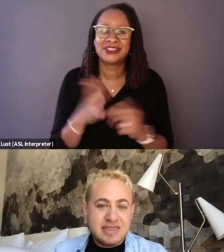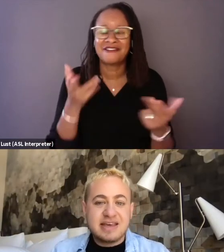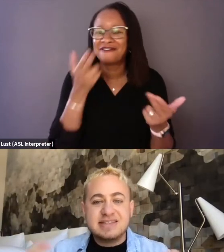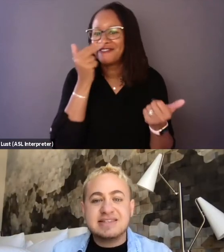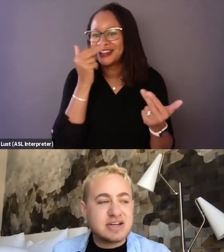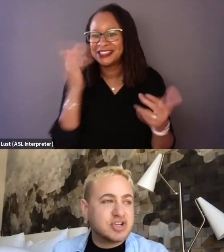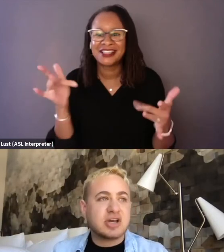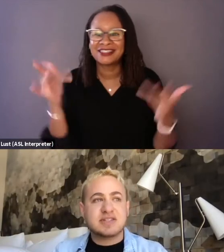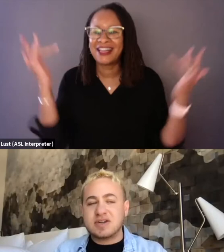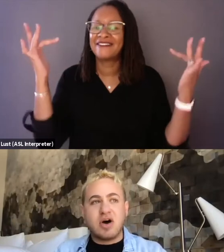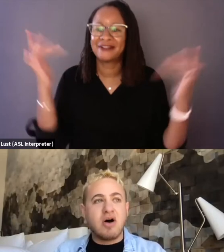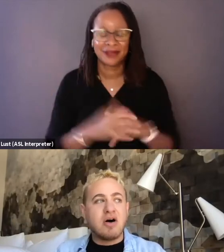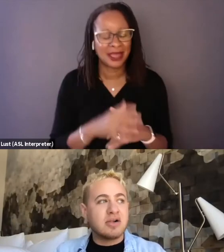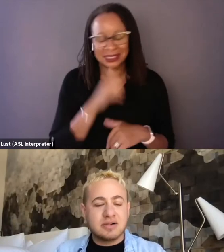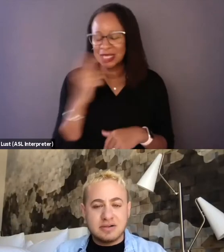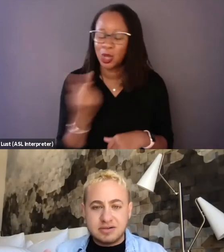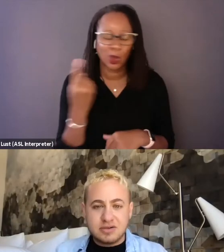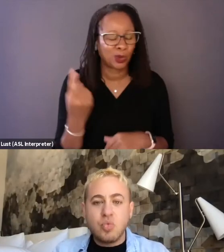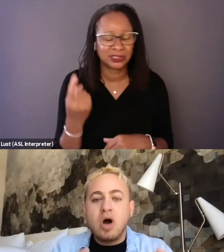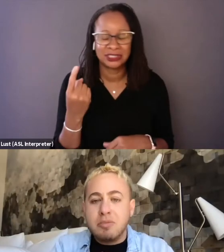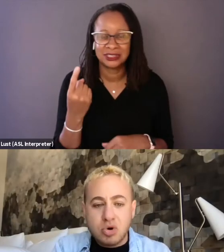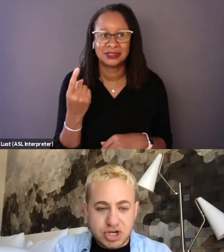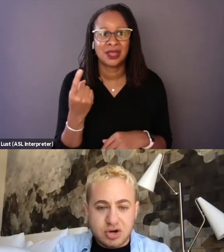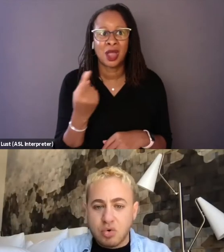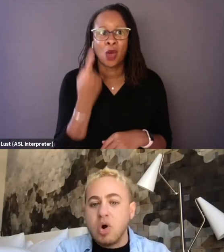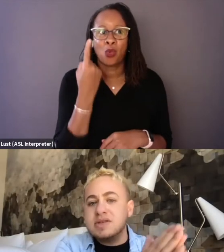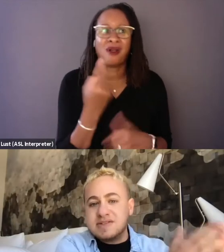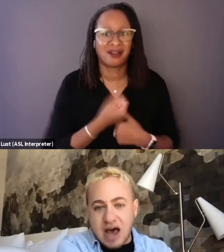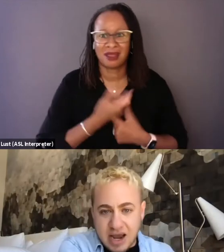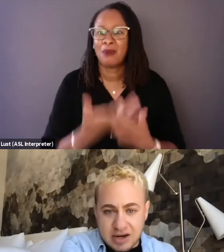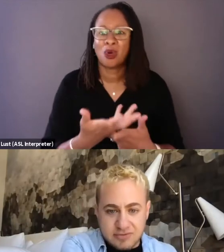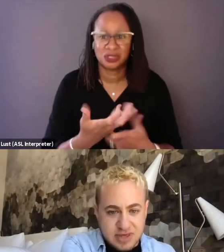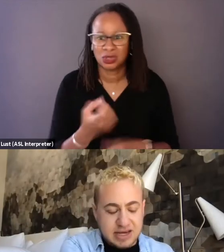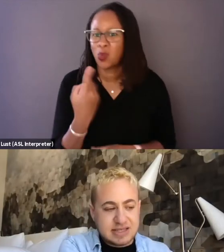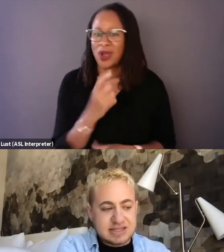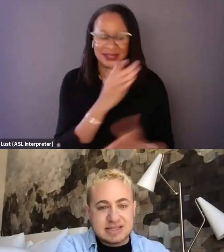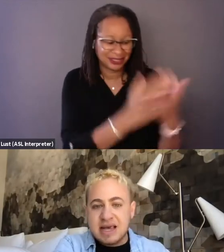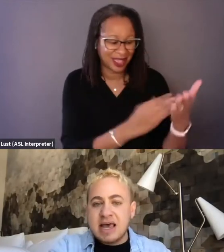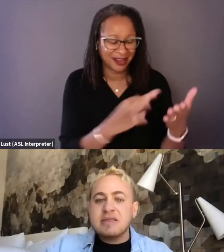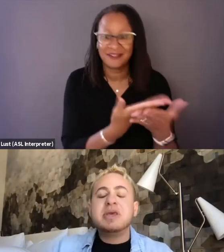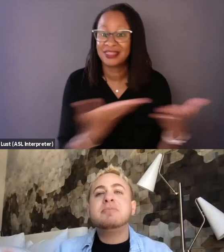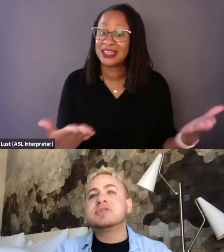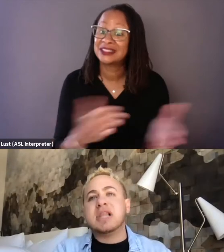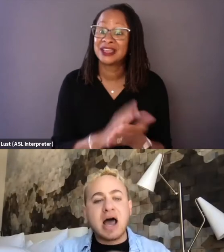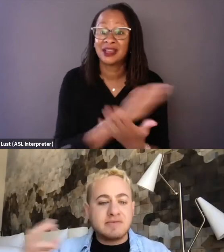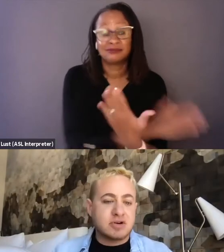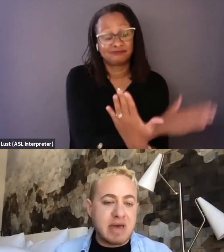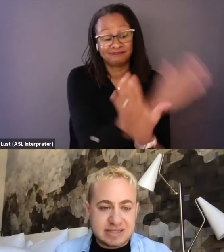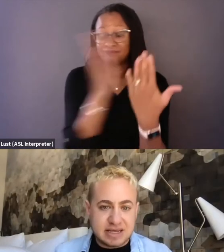this isn't just all one emotion or one side of things, this is, people's lives are messy,